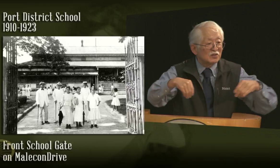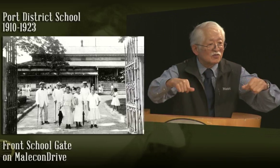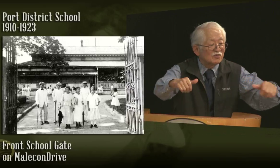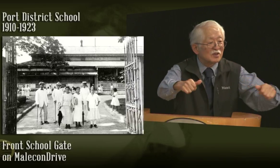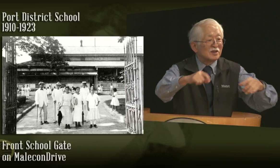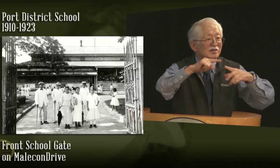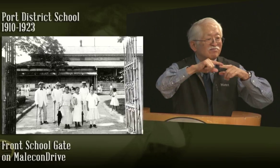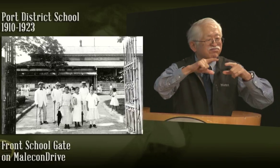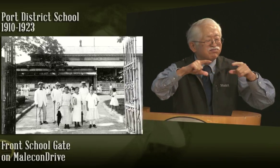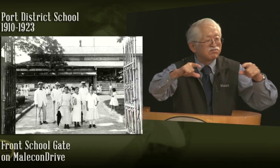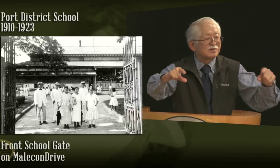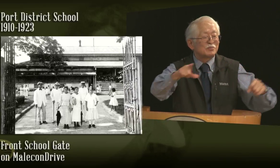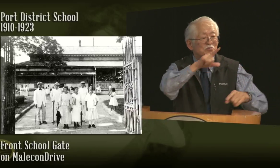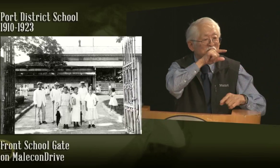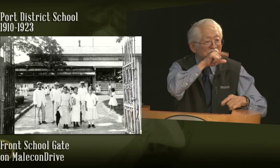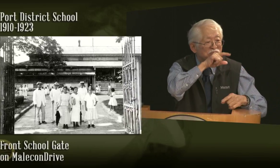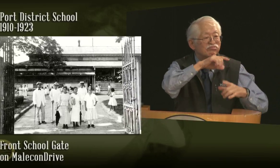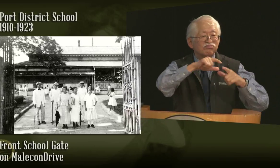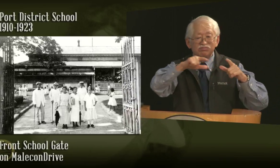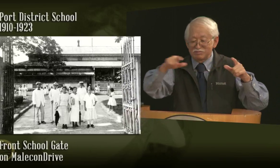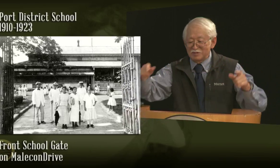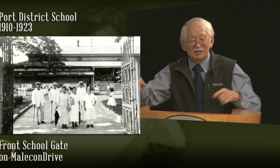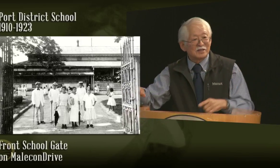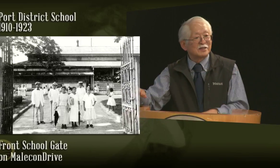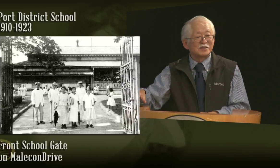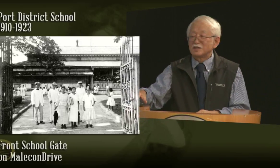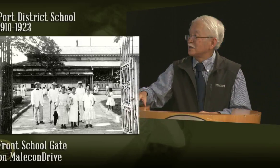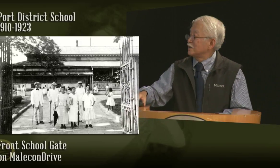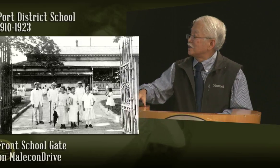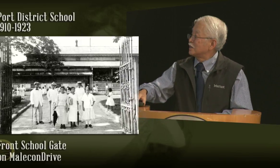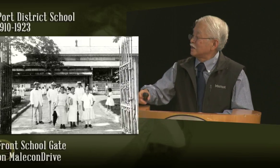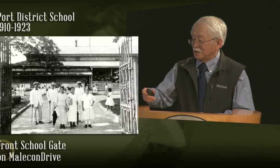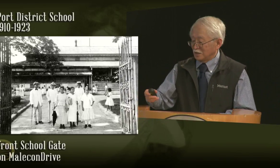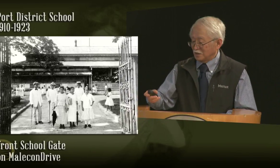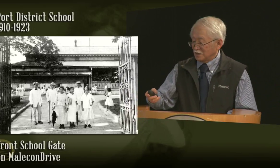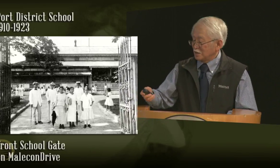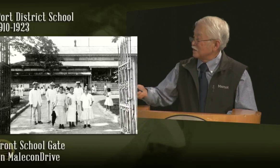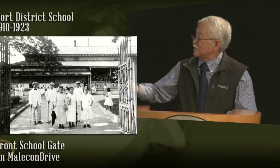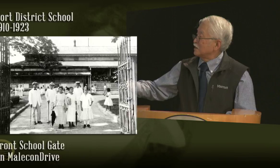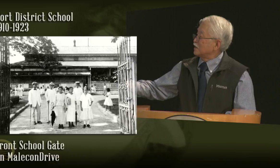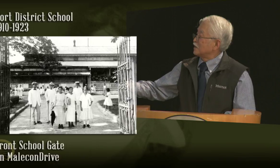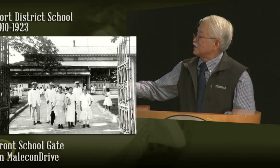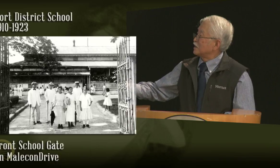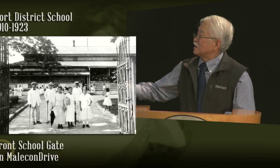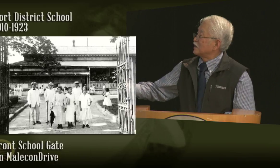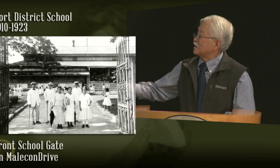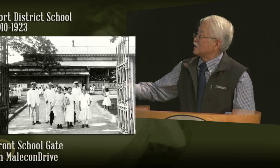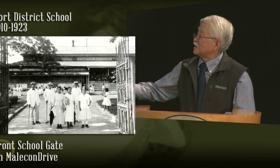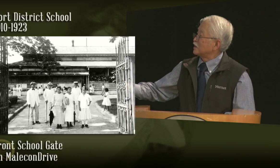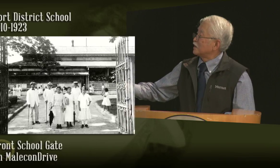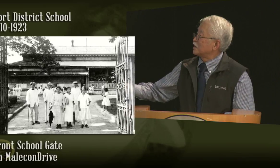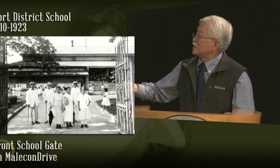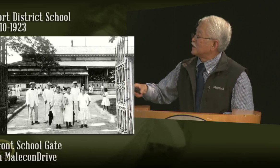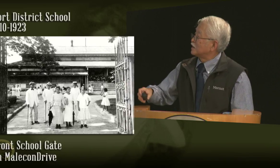In the spring, they would learn about farming, and they learned about different birds and agriculture in addition to classroom exercises.